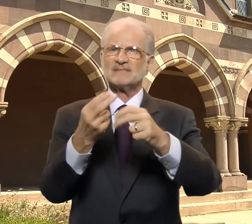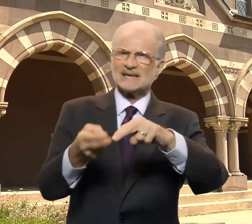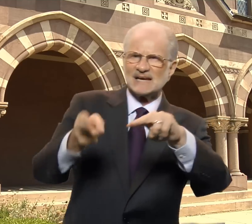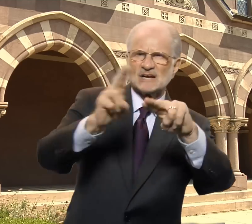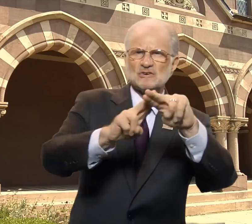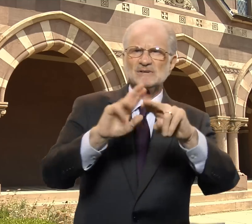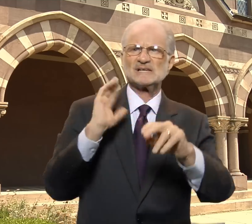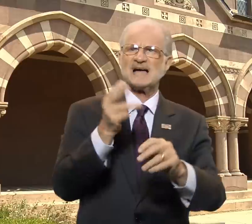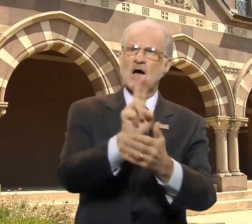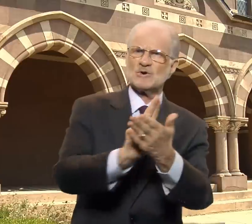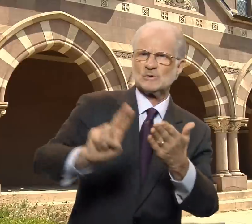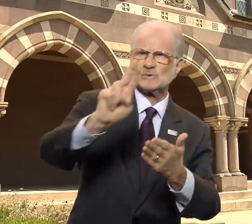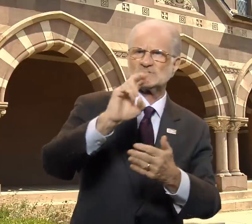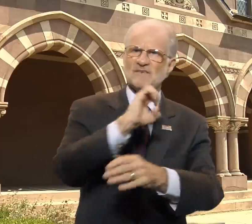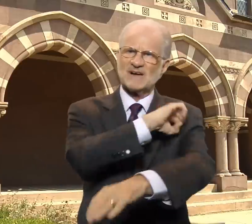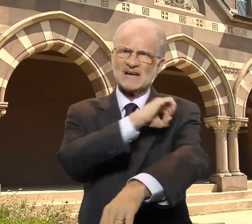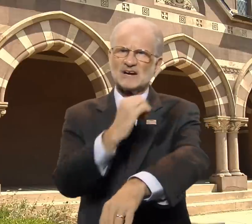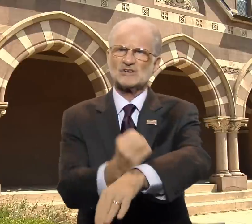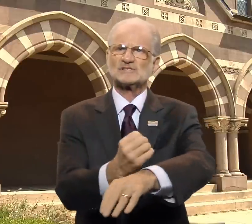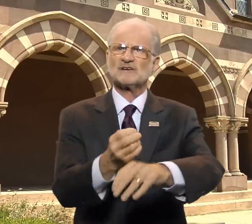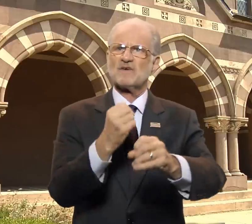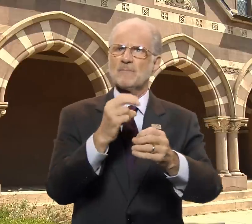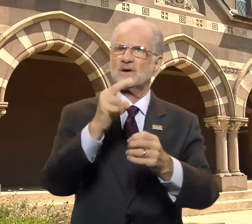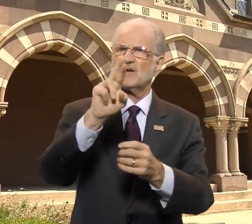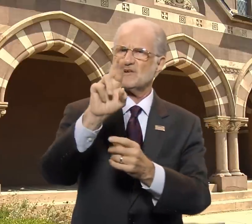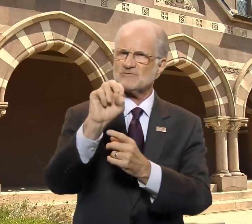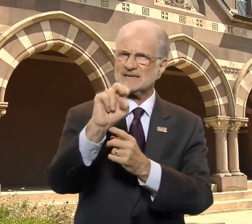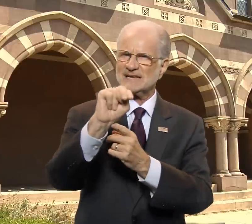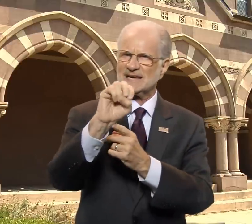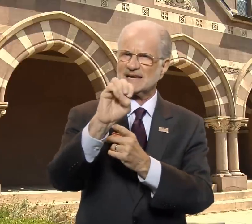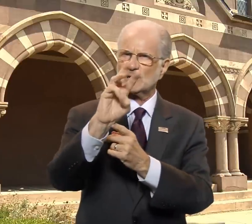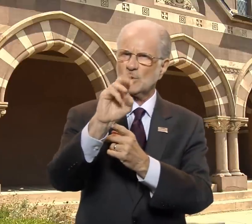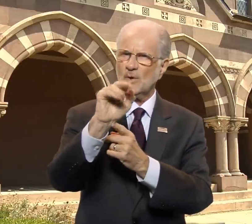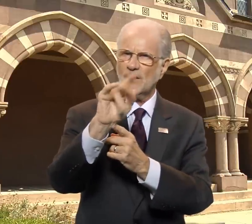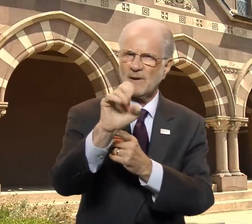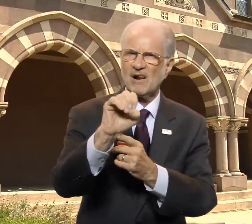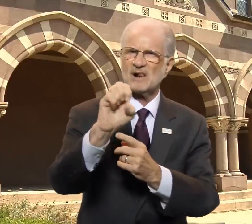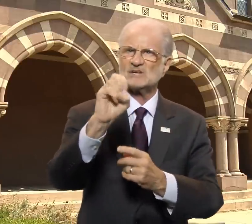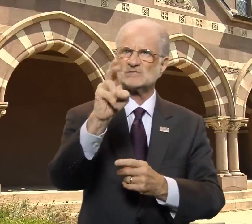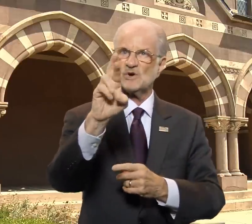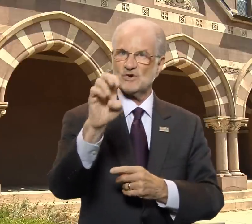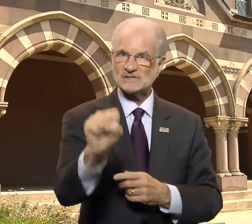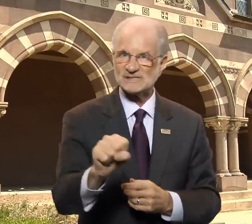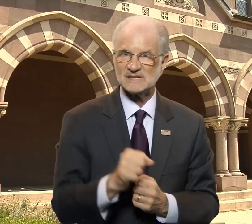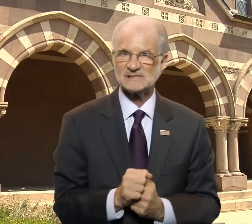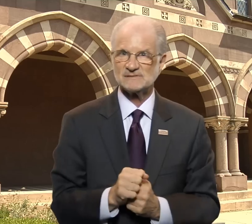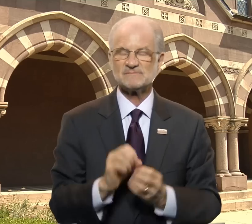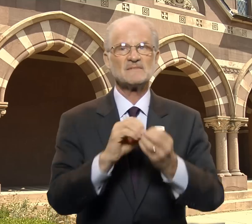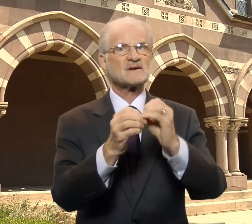3) Increase our use of energy from renewable sources.